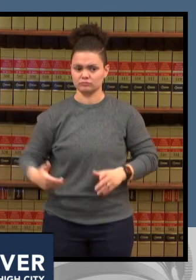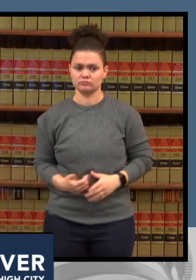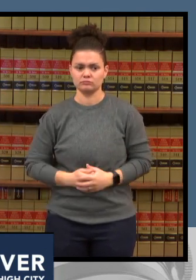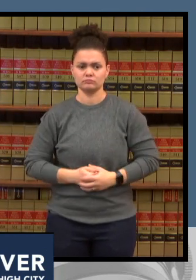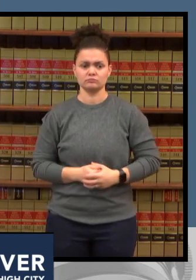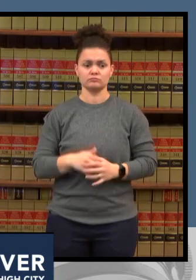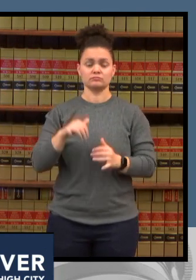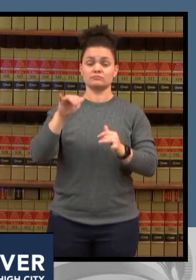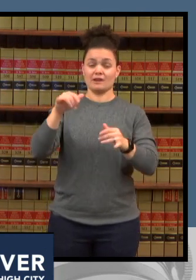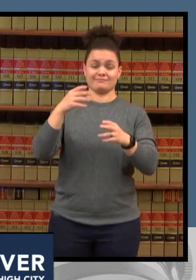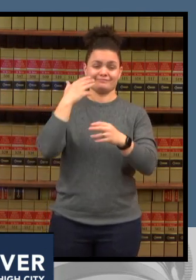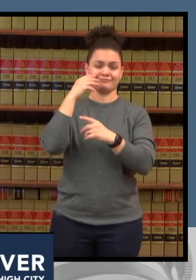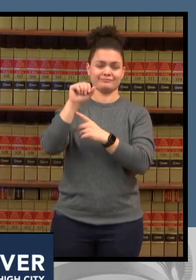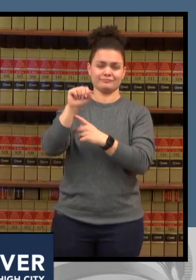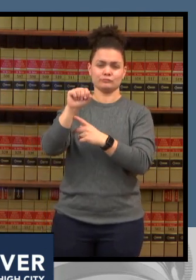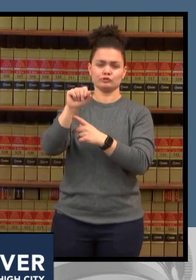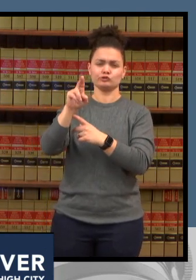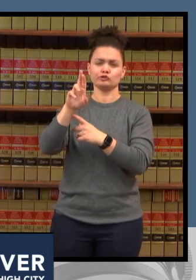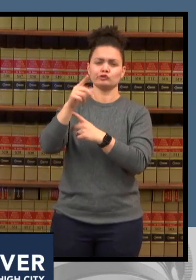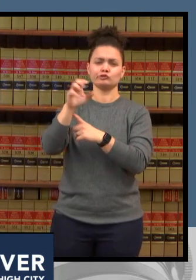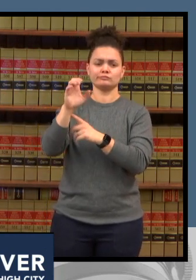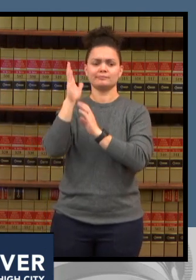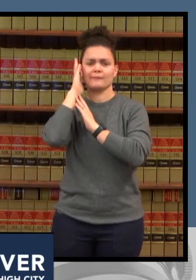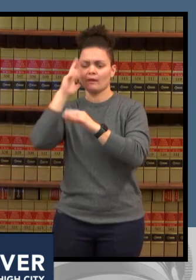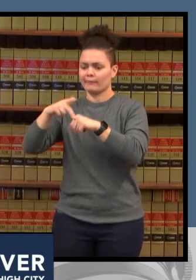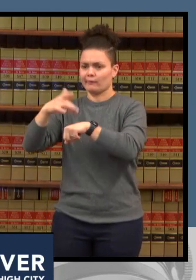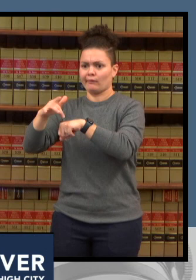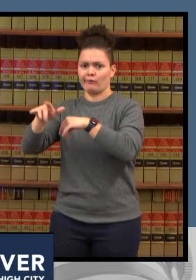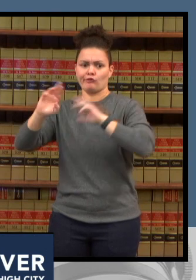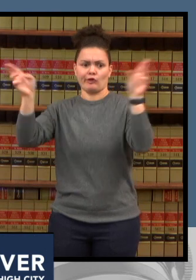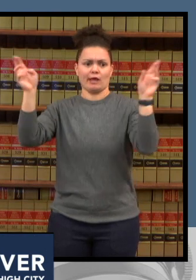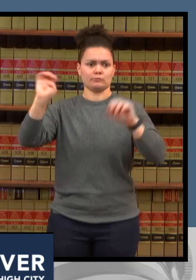um plans through our incident expand process which most of us are still